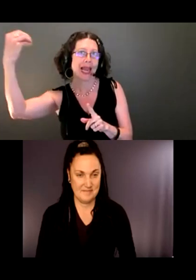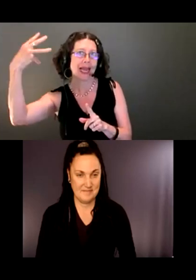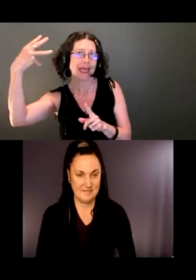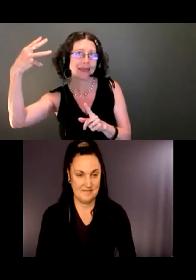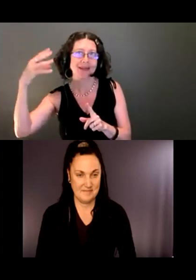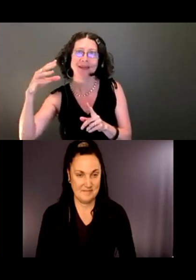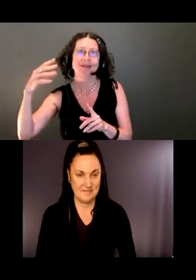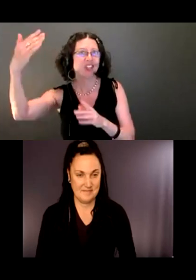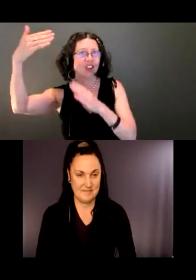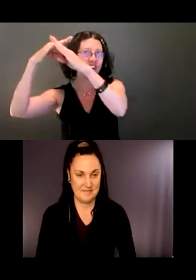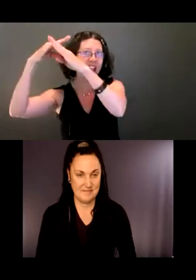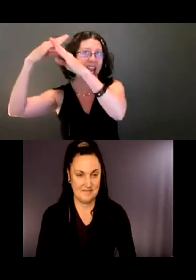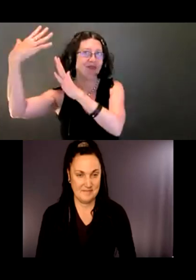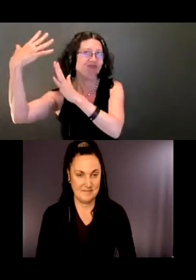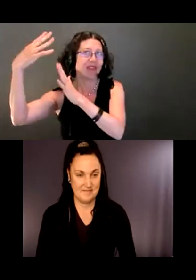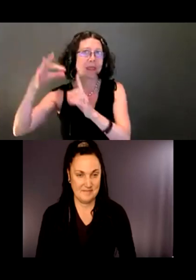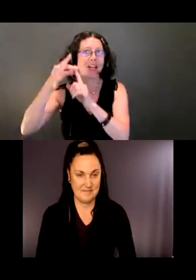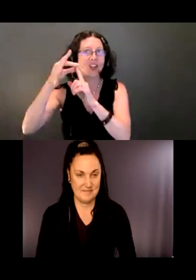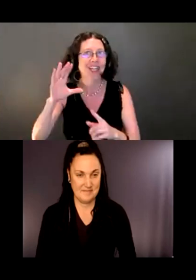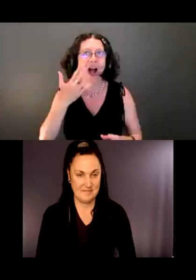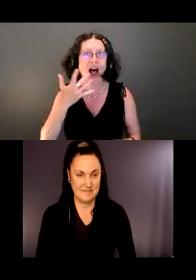especially in Colorado. This is a pretty shady area.